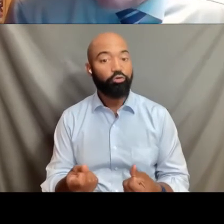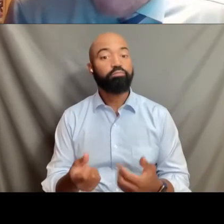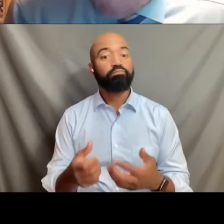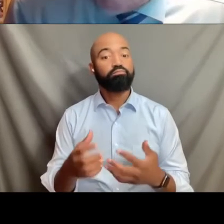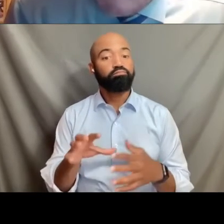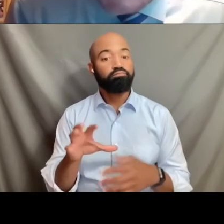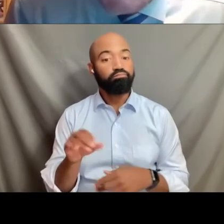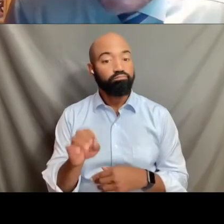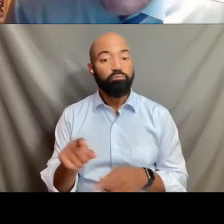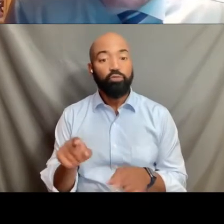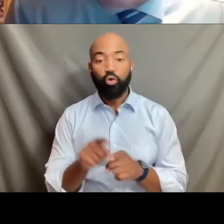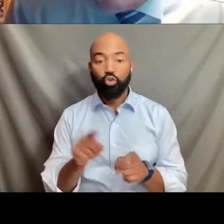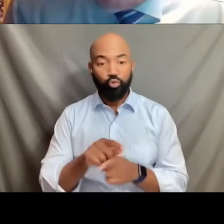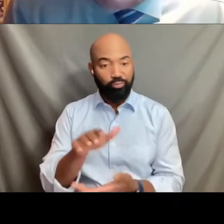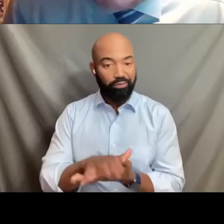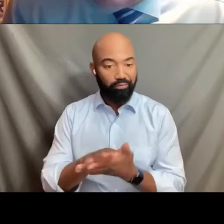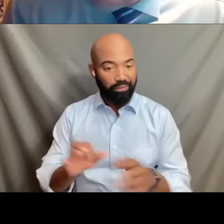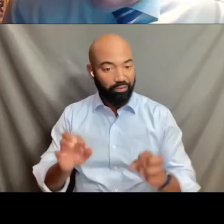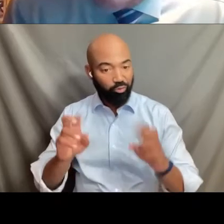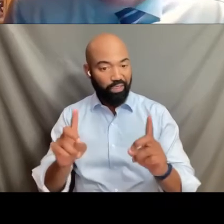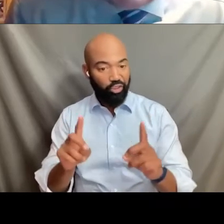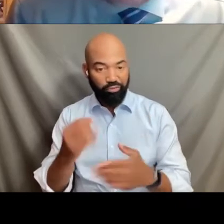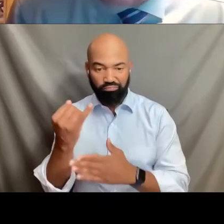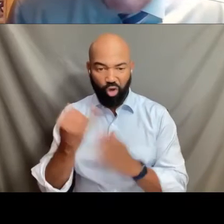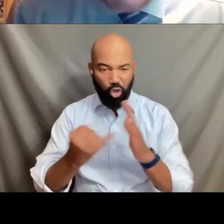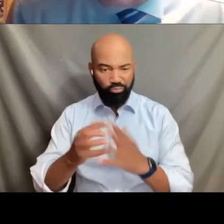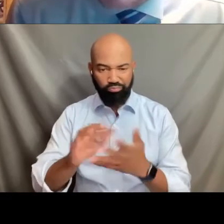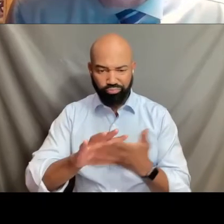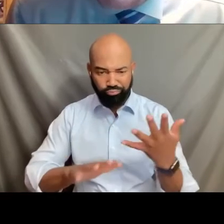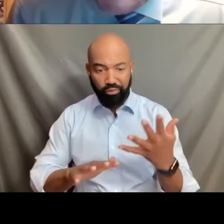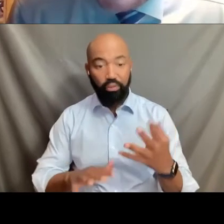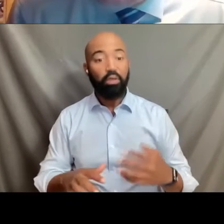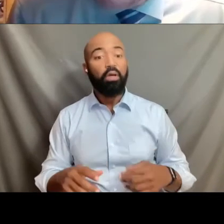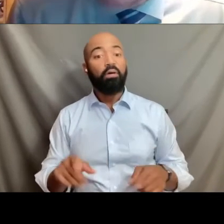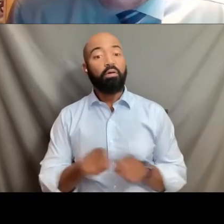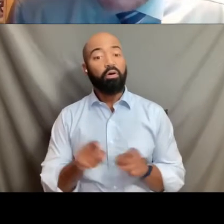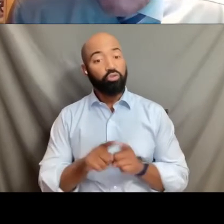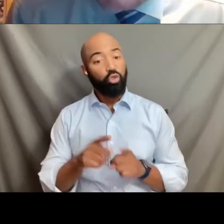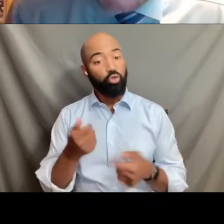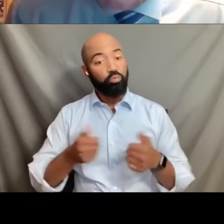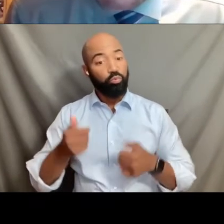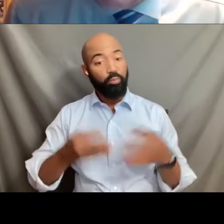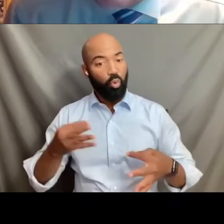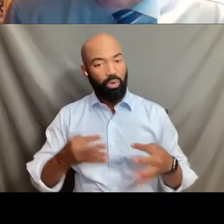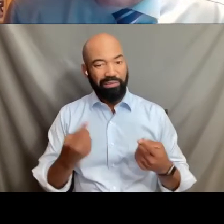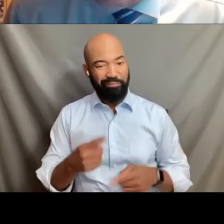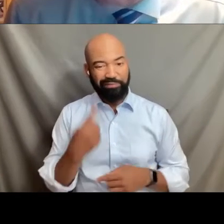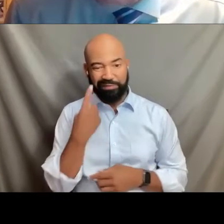And we know from a series of Supreme Court cases, again, just this past year, including especially in the religious area,